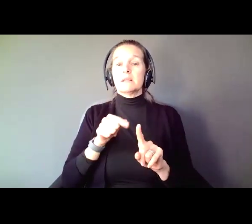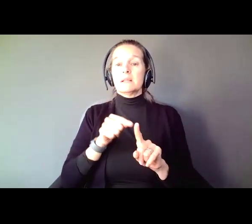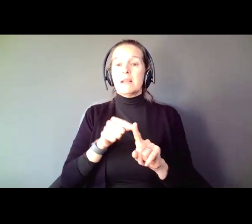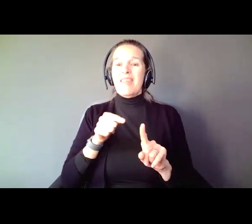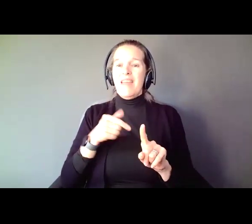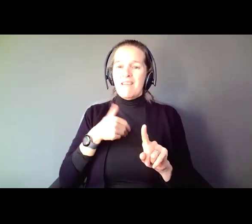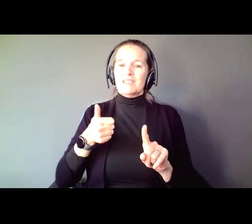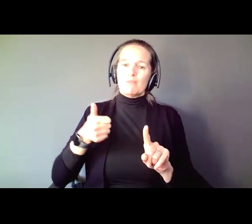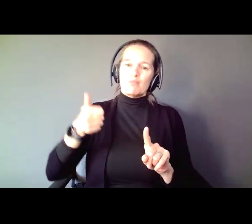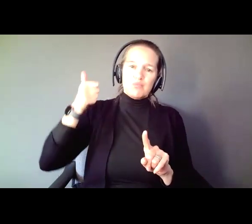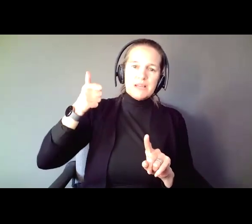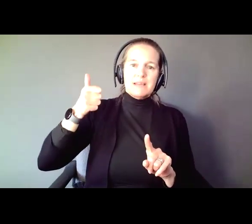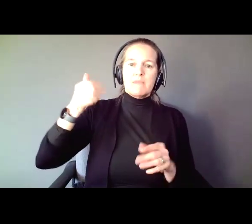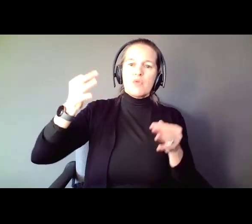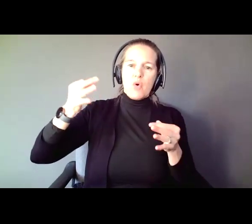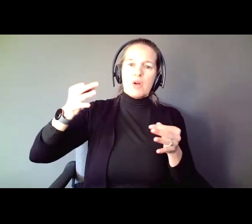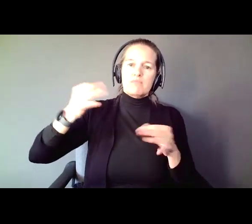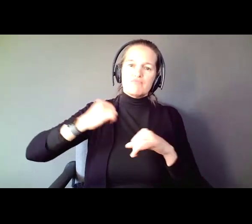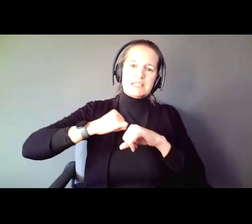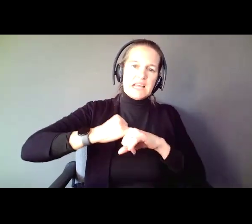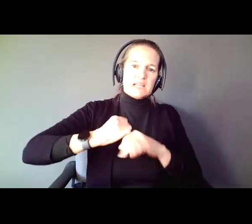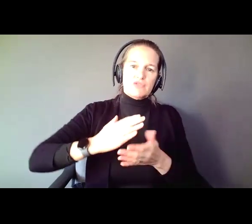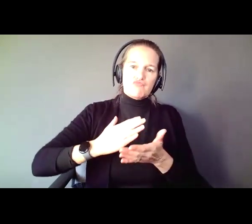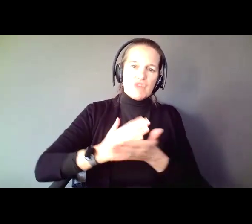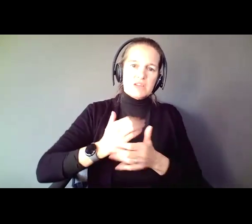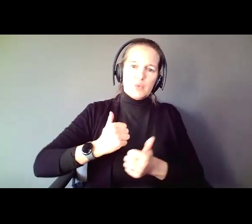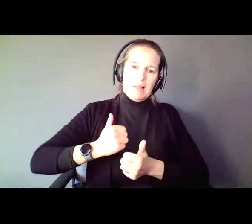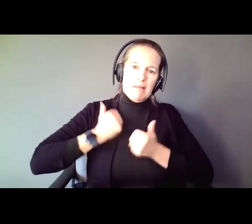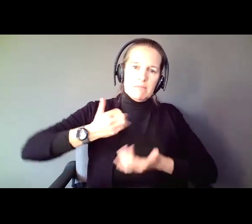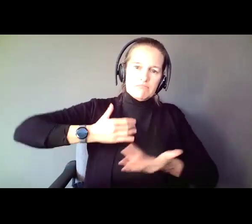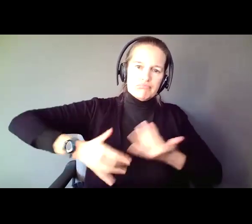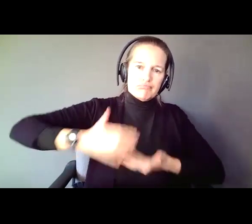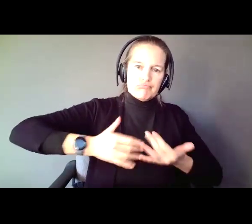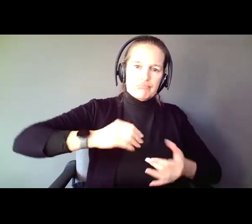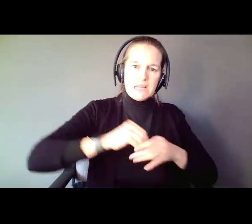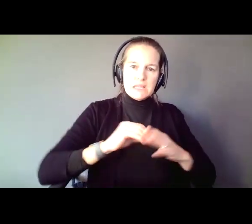right to live amongst their fellow citizens. If they can live in the community and want to live